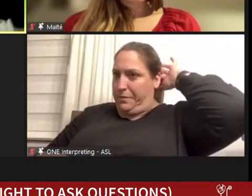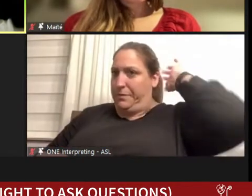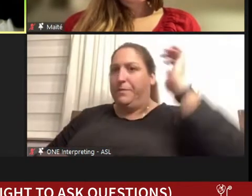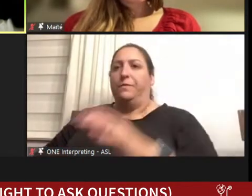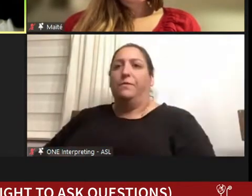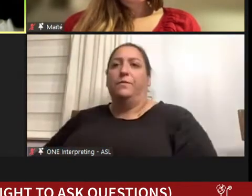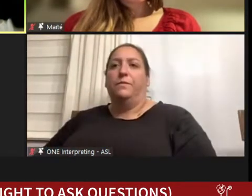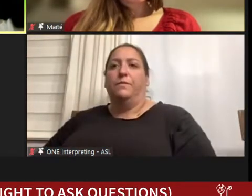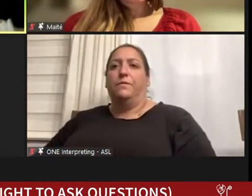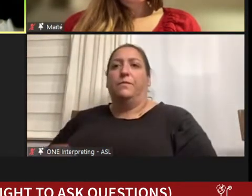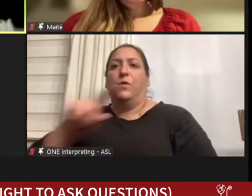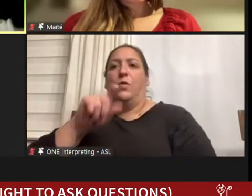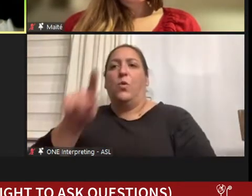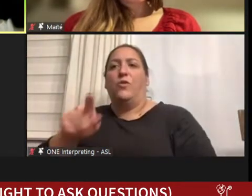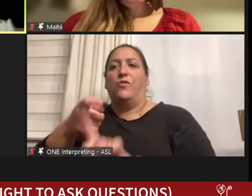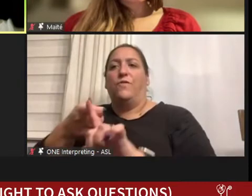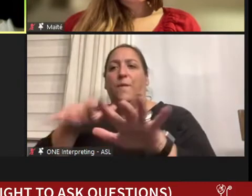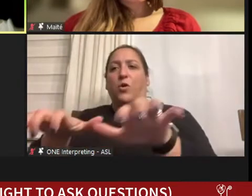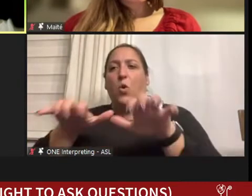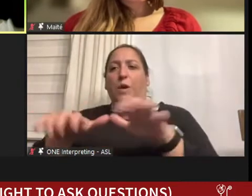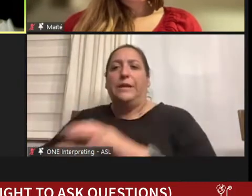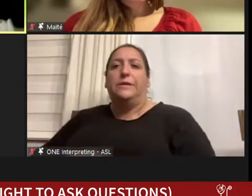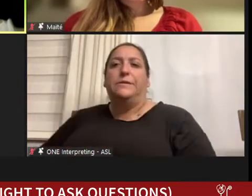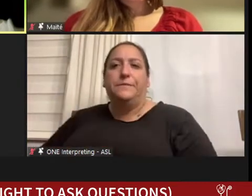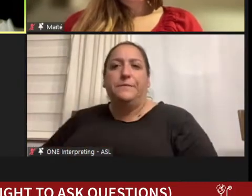from the audience – a doctor from Duke, Dr. Lundsford,